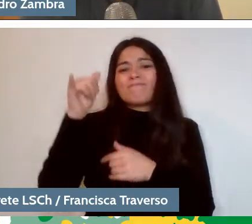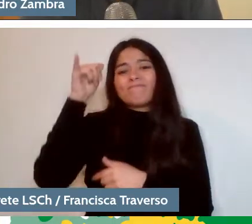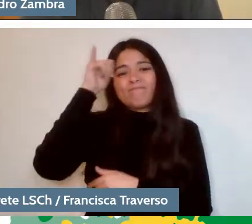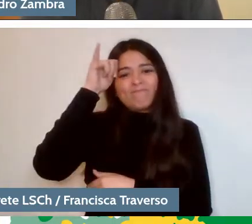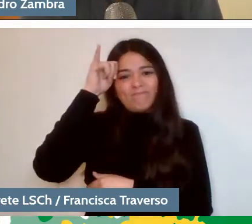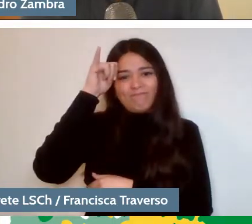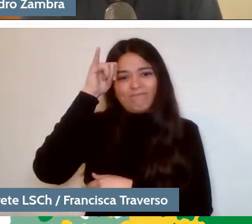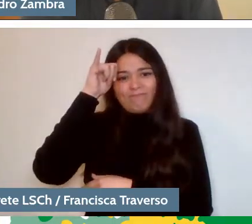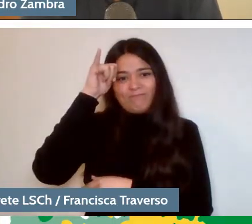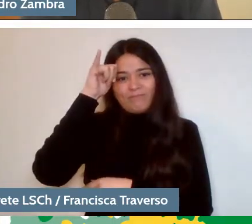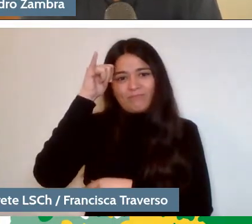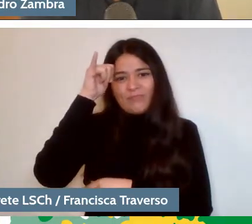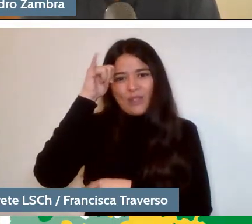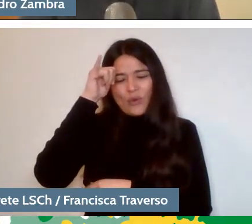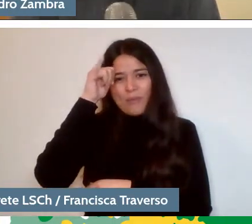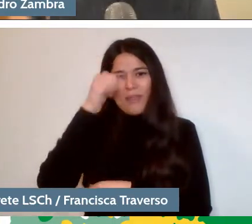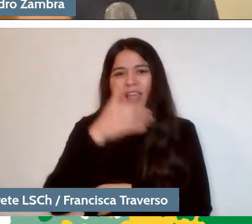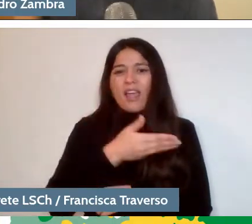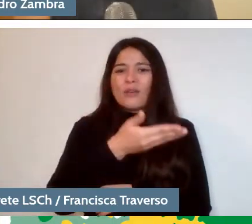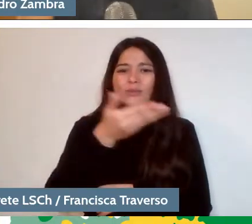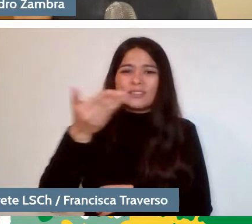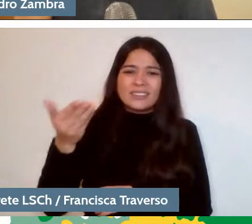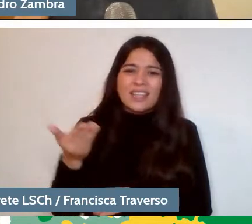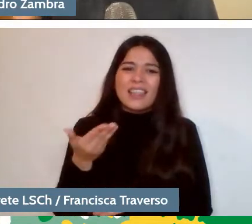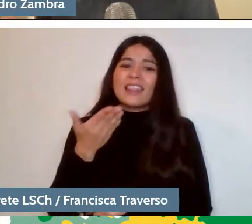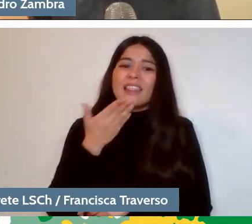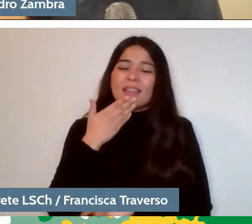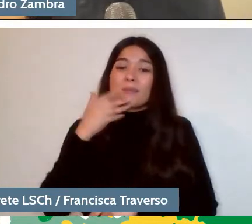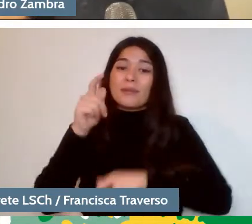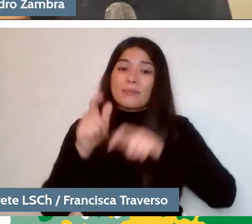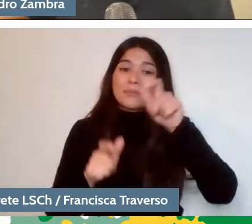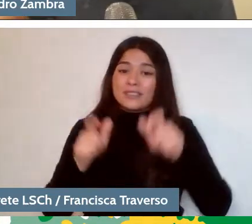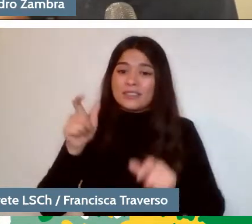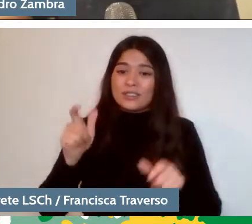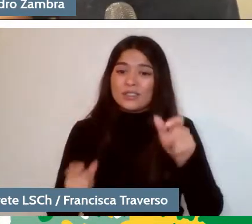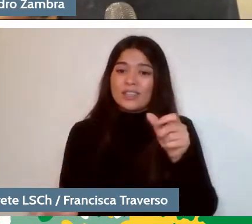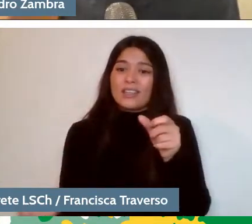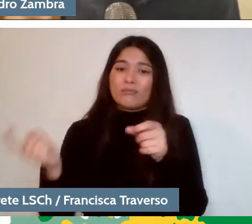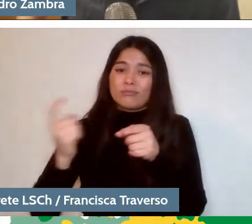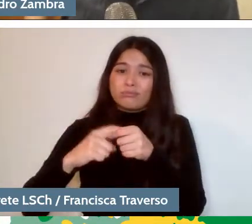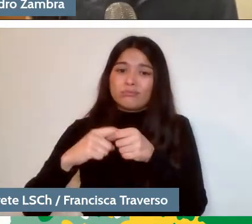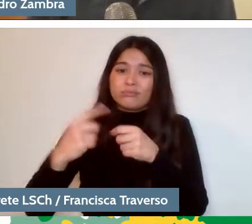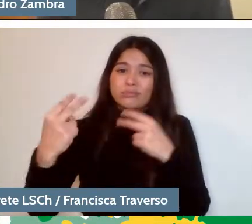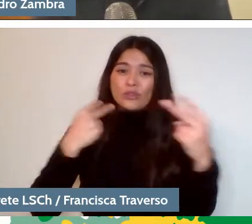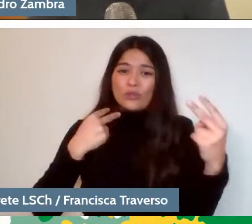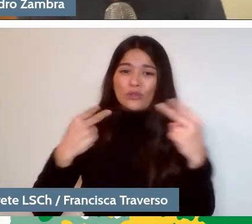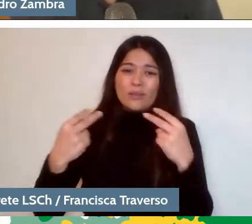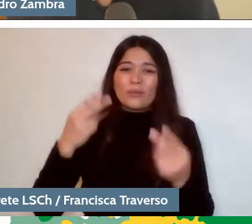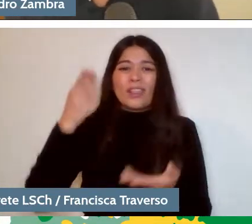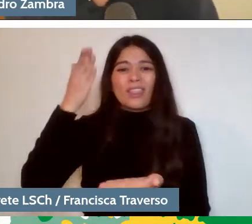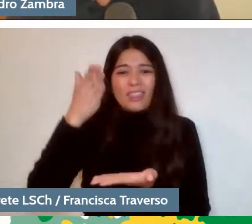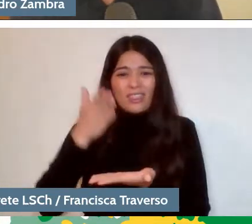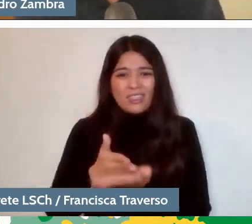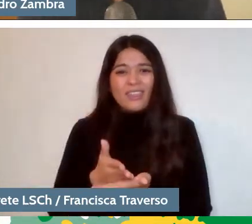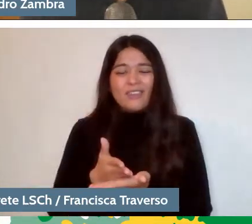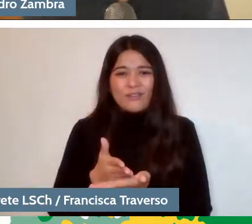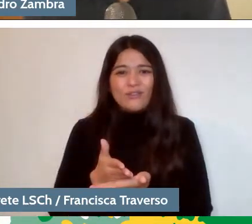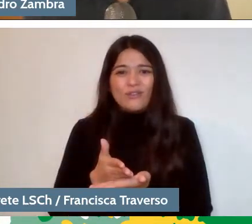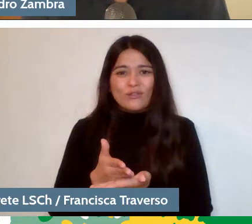not only to you, but to all of our listeners because I have to stop it, but that's the commitment.